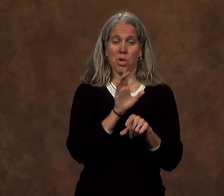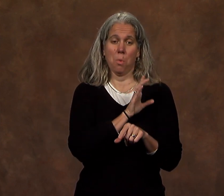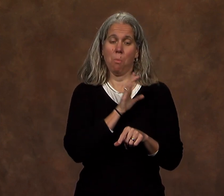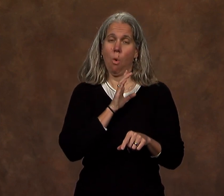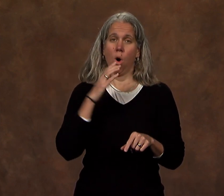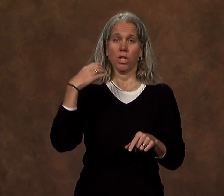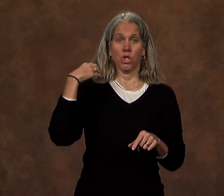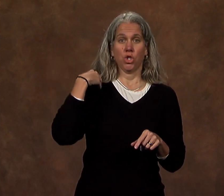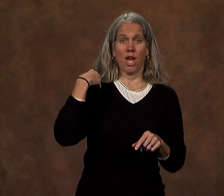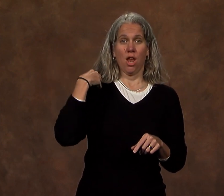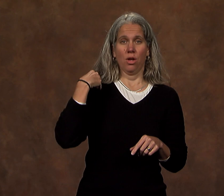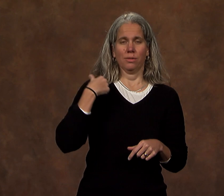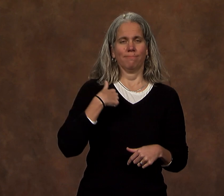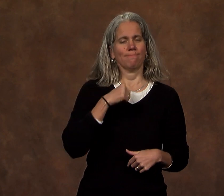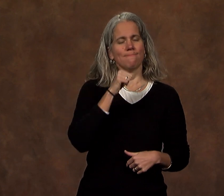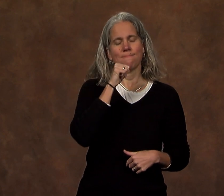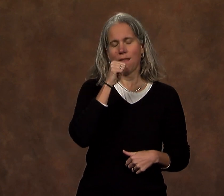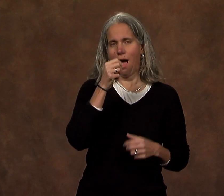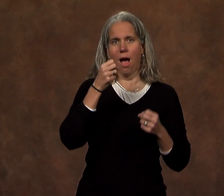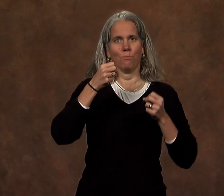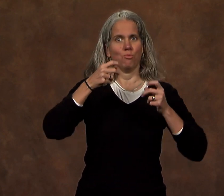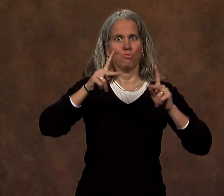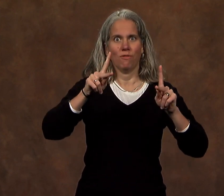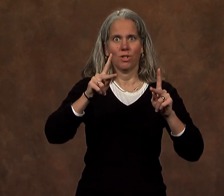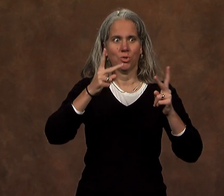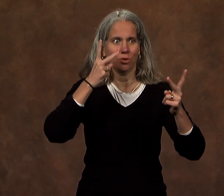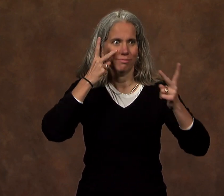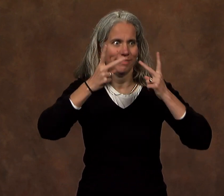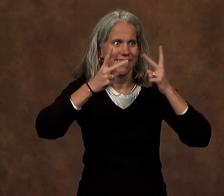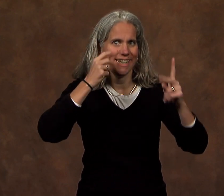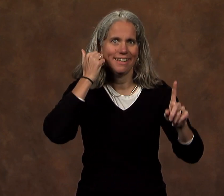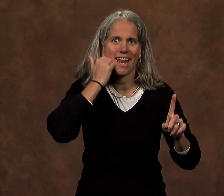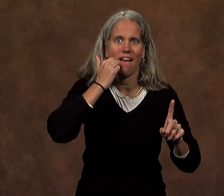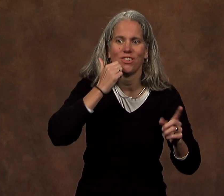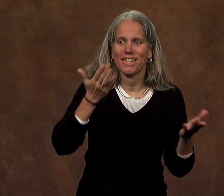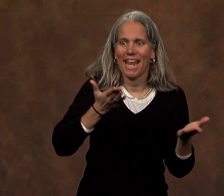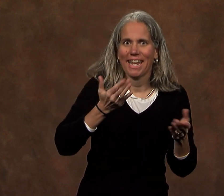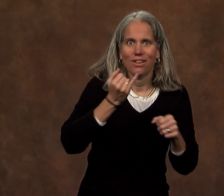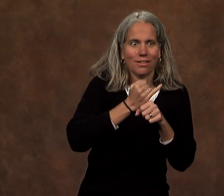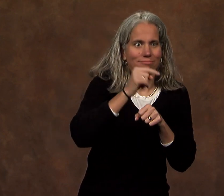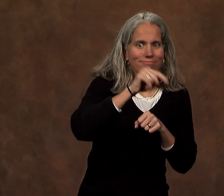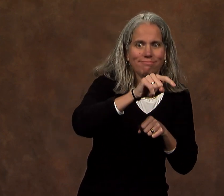As Board Chair, I'm not privileged to see the day-to-day interactions that happen on campus